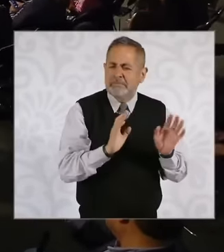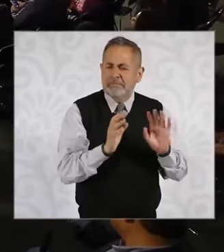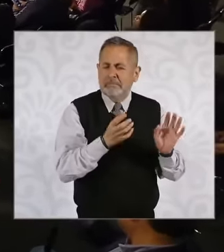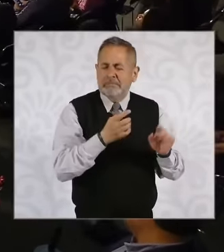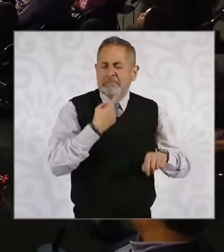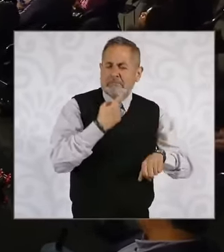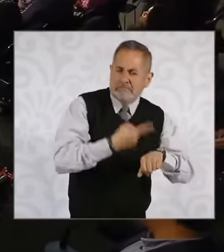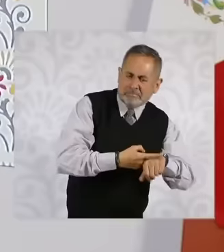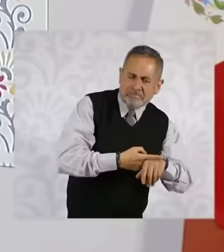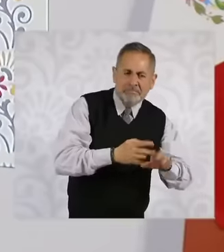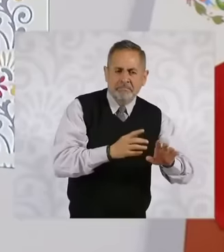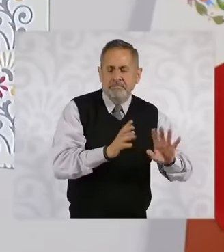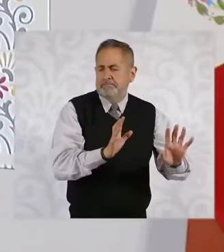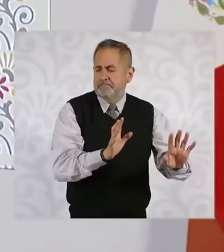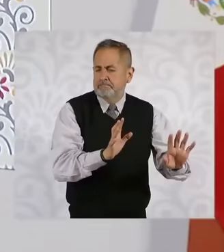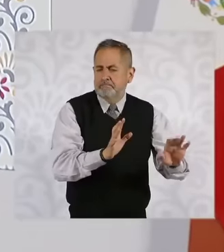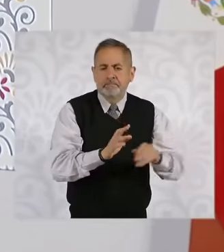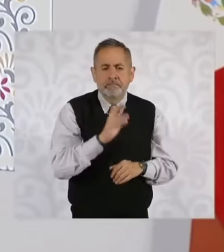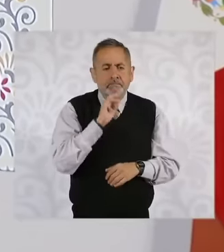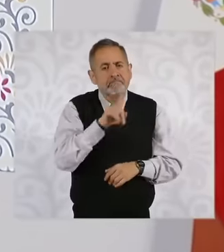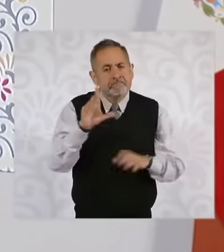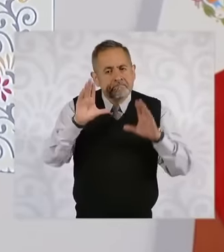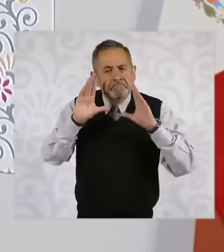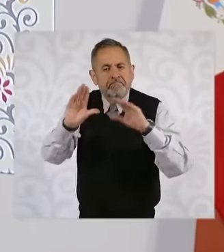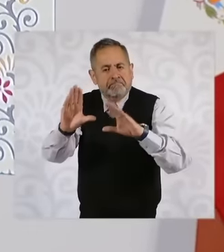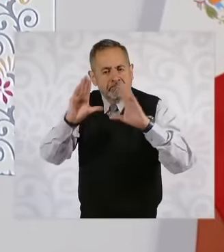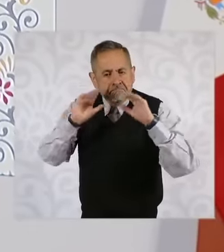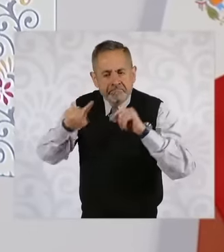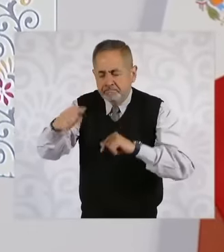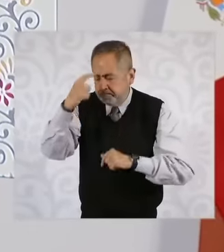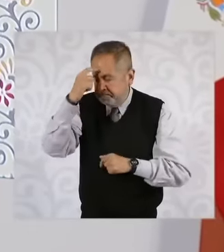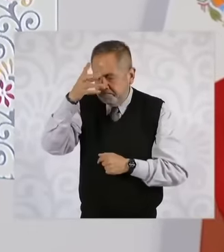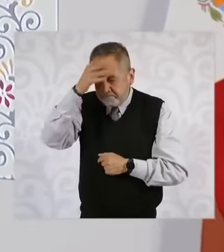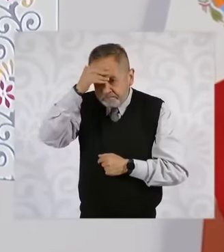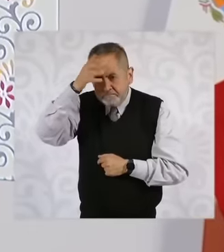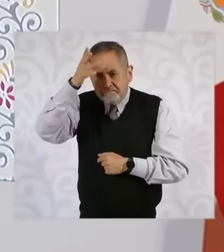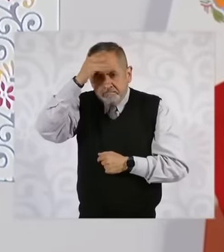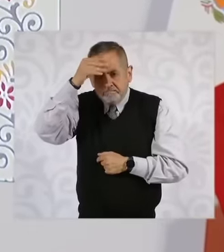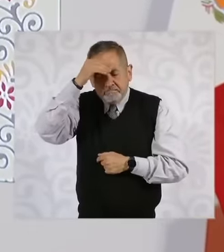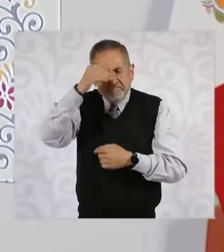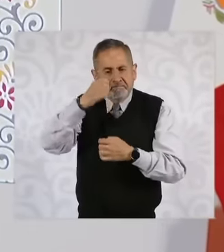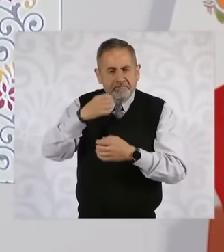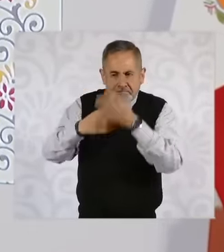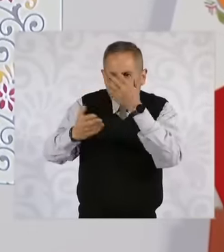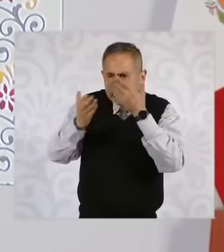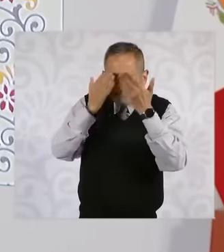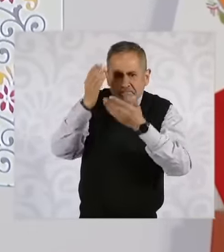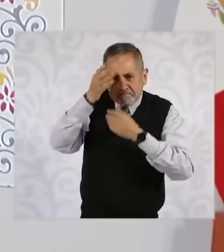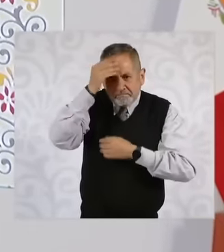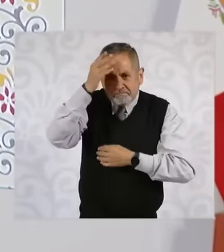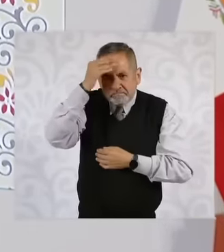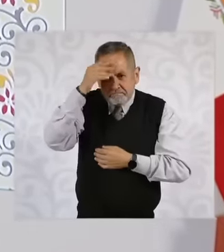So the important thing is that there is education so that it is at school and at home, that's why